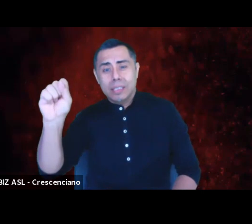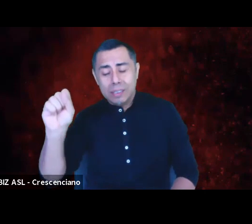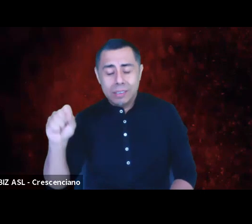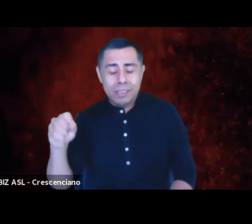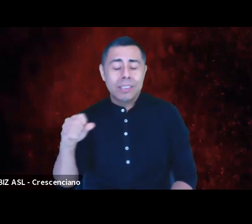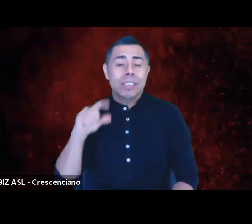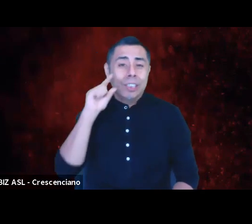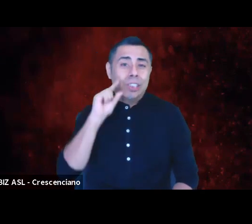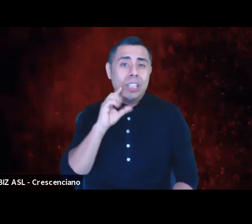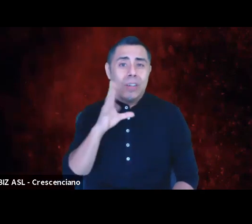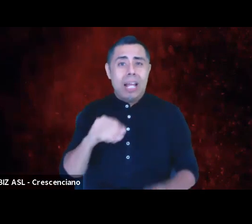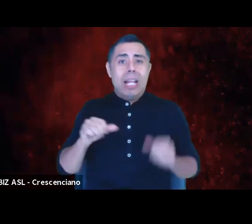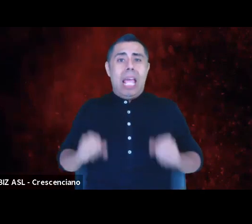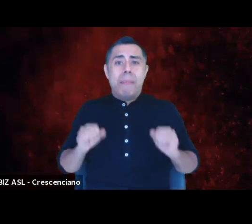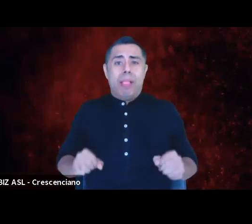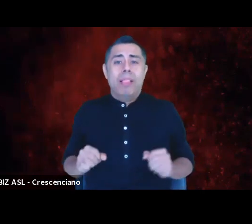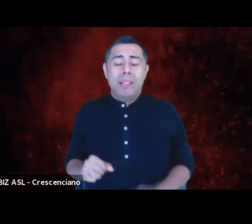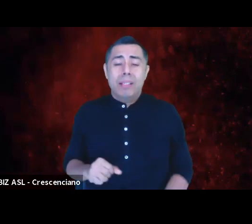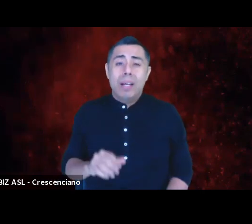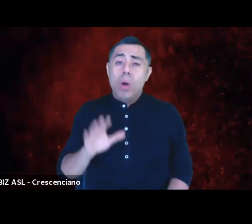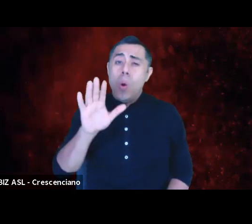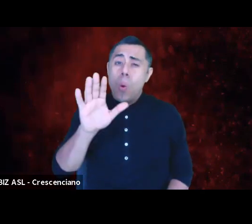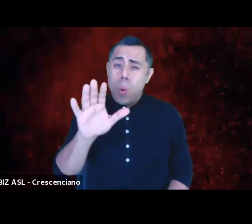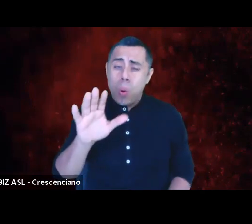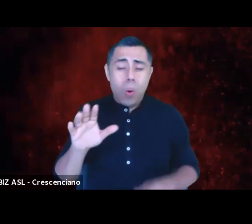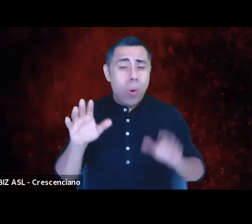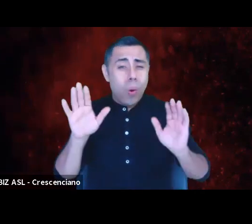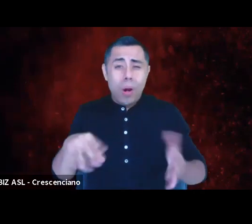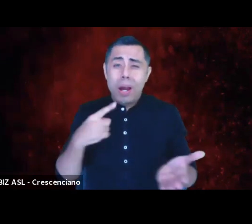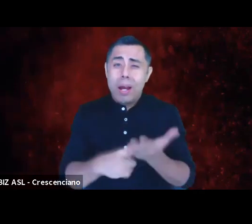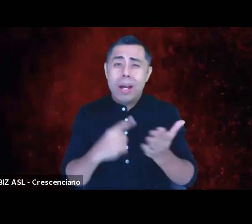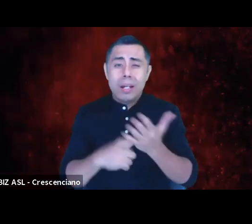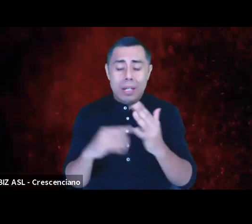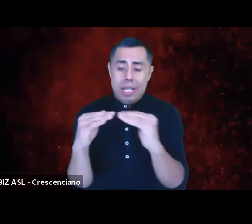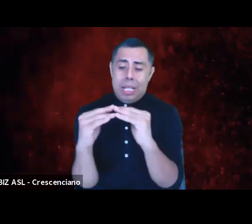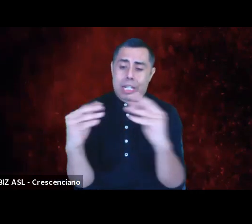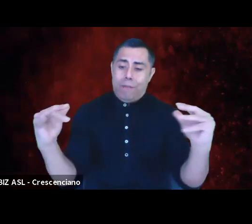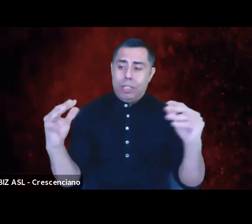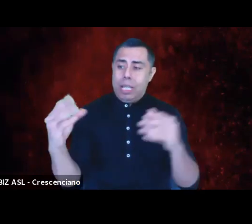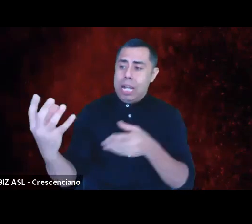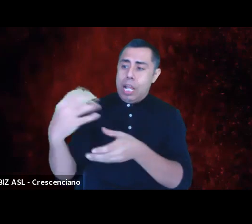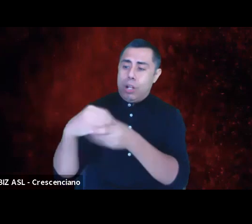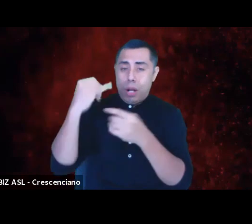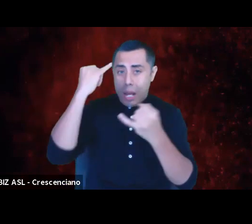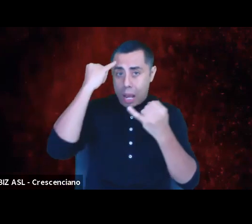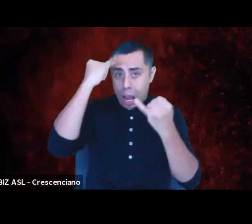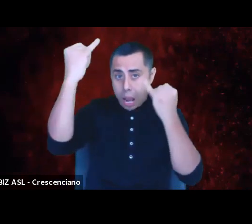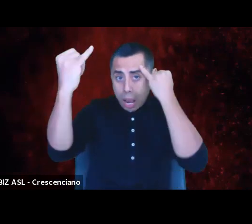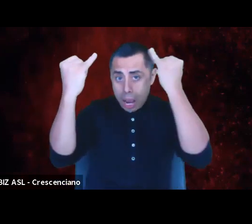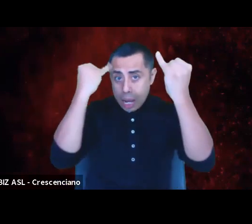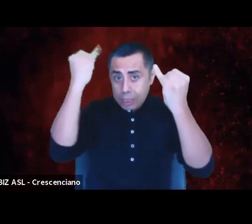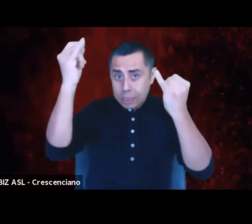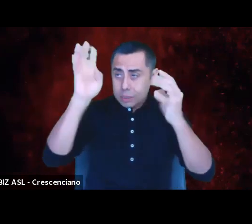And let's not even talk about diversity, equity, and inclusion of ideas and artistic forms.